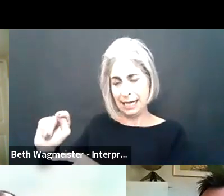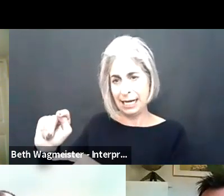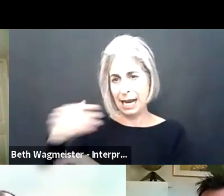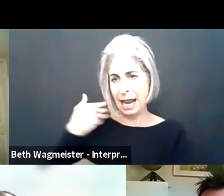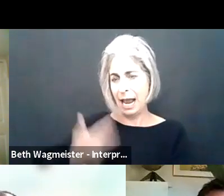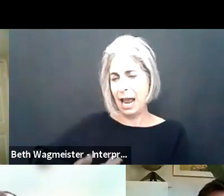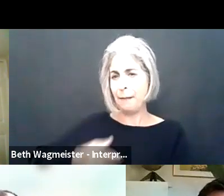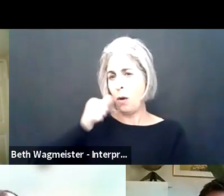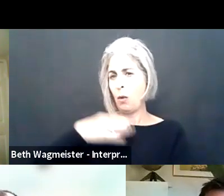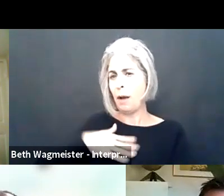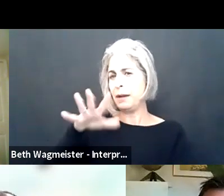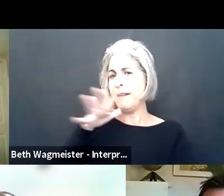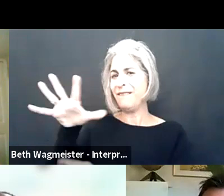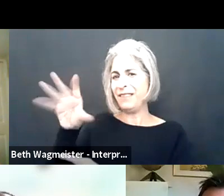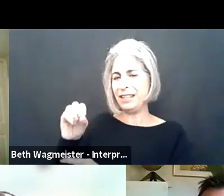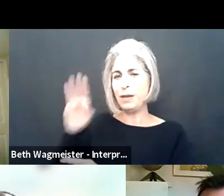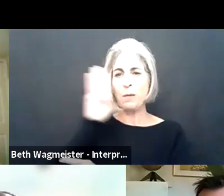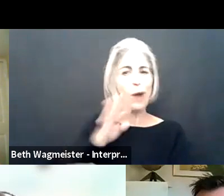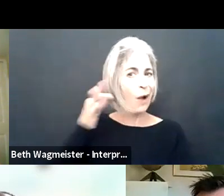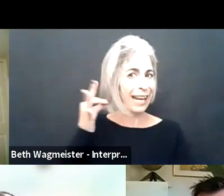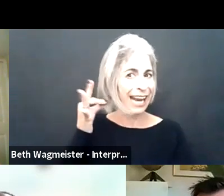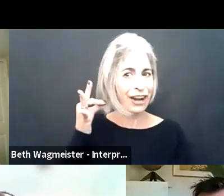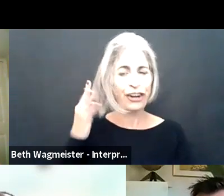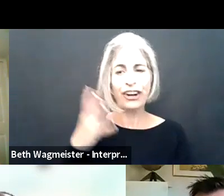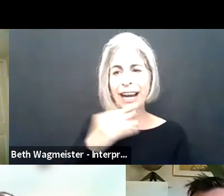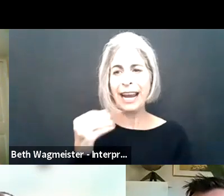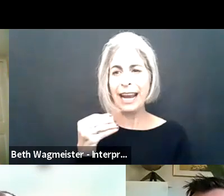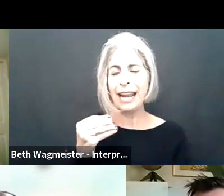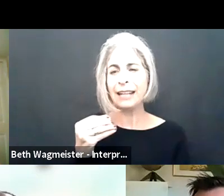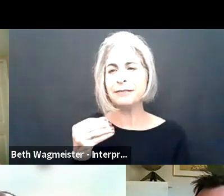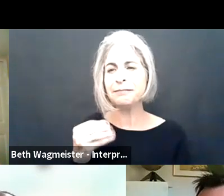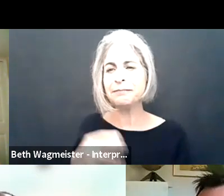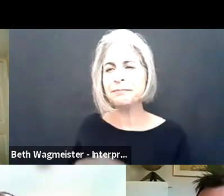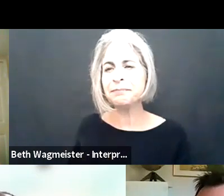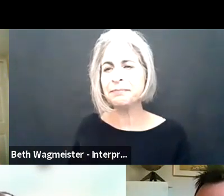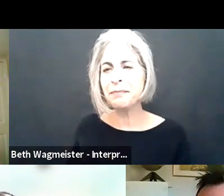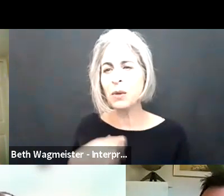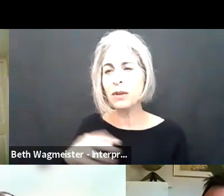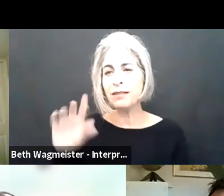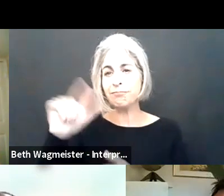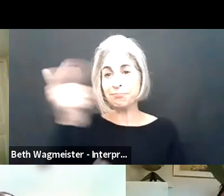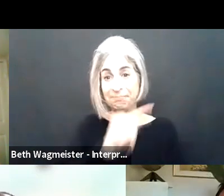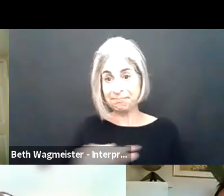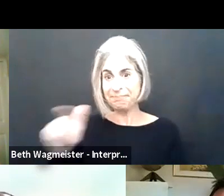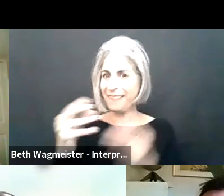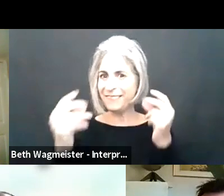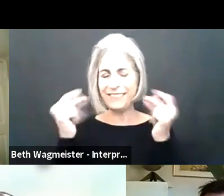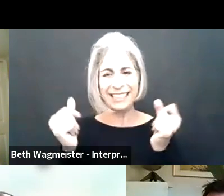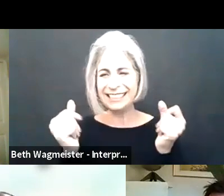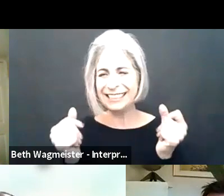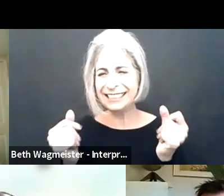in global public policy. I am a woman in her 50s with brown hair and a blue suit.